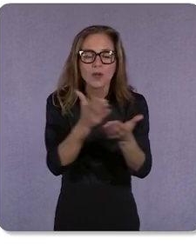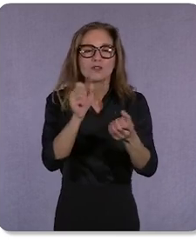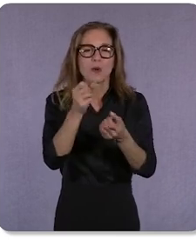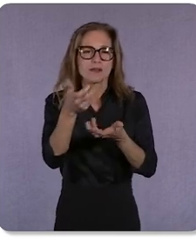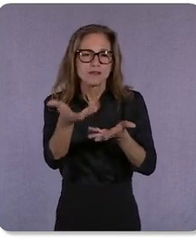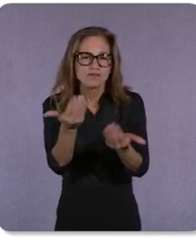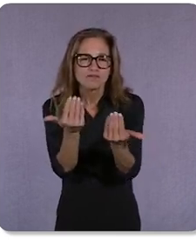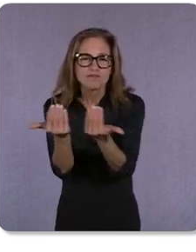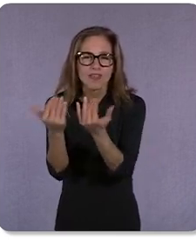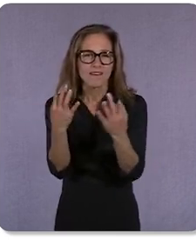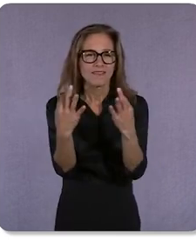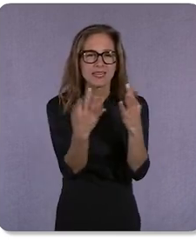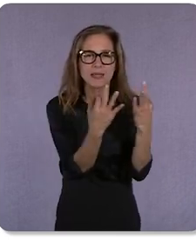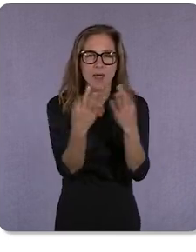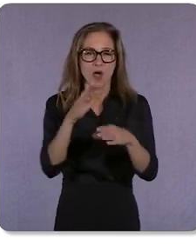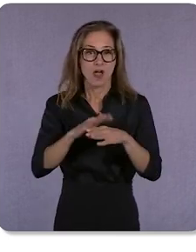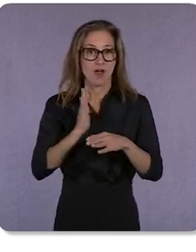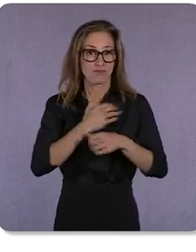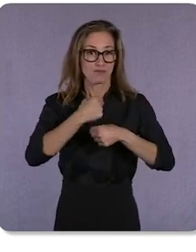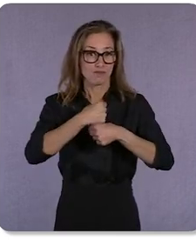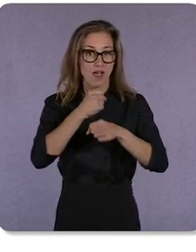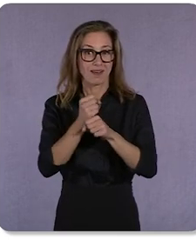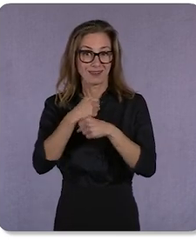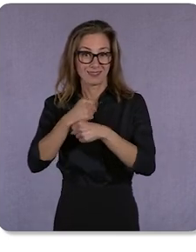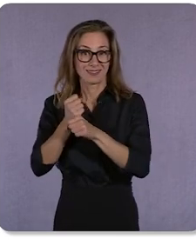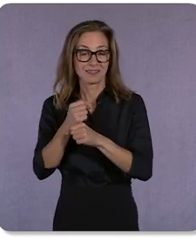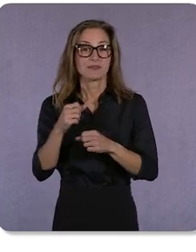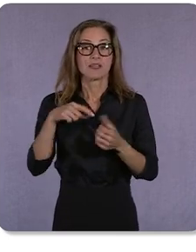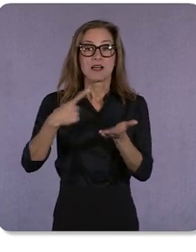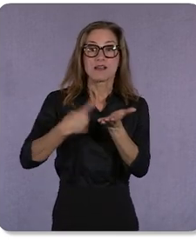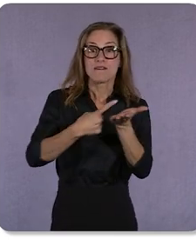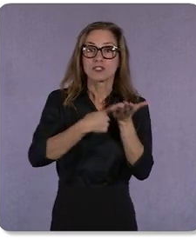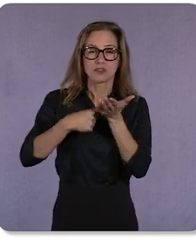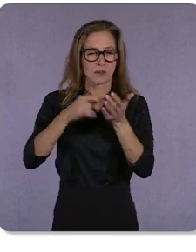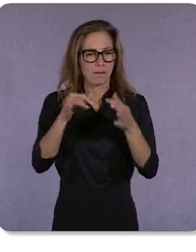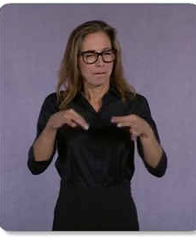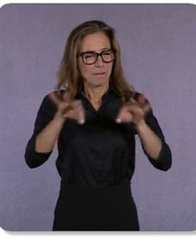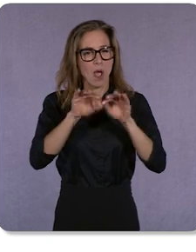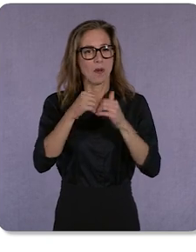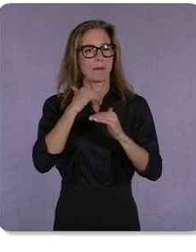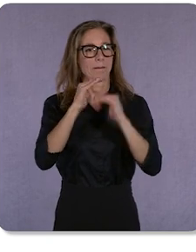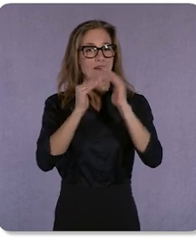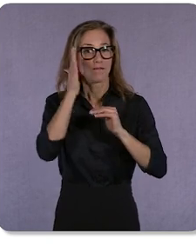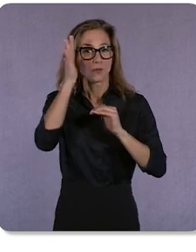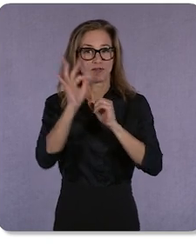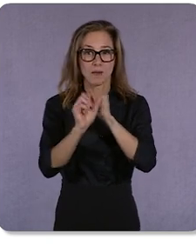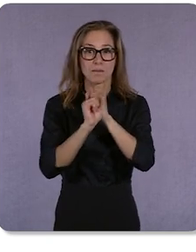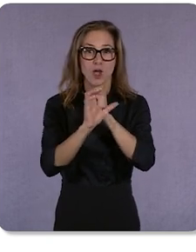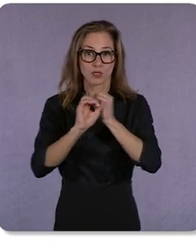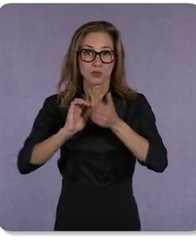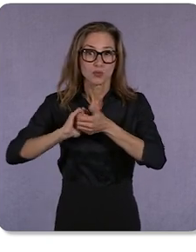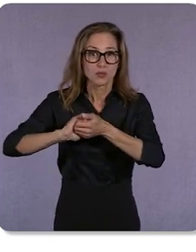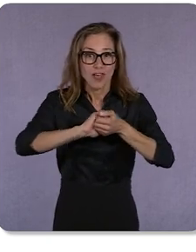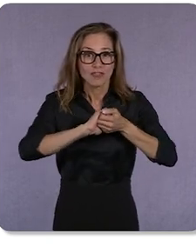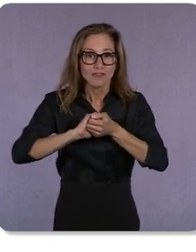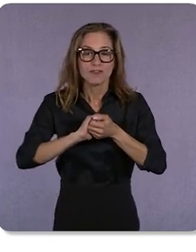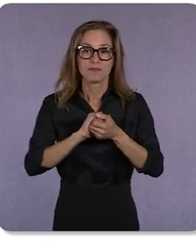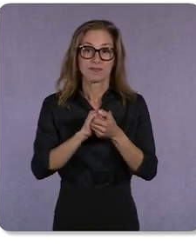These conversations are how we build the future of marketing together – one that’s safer for people